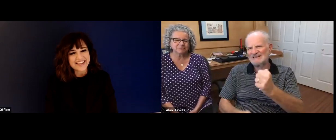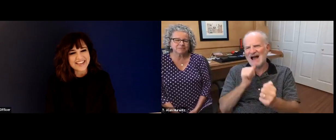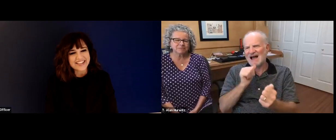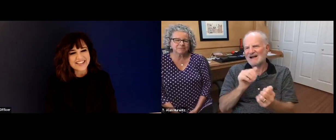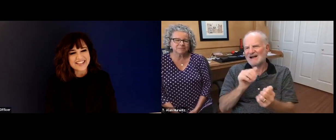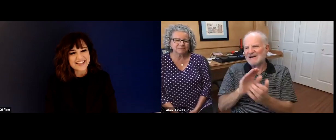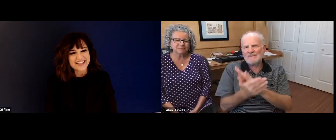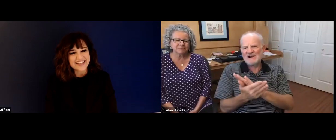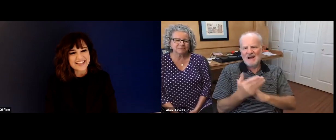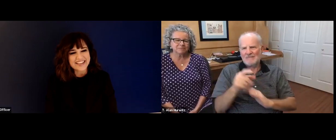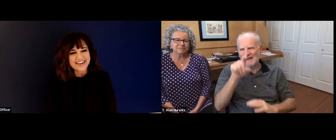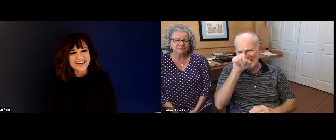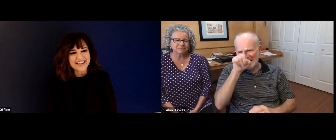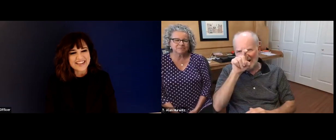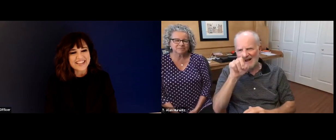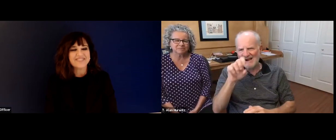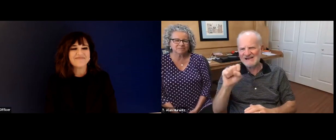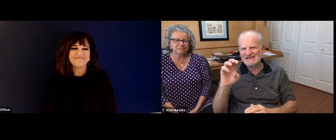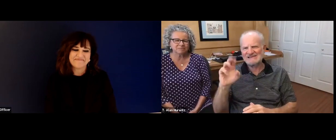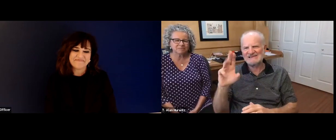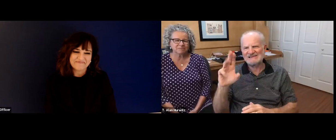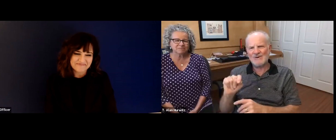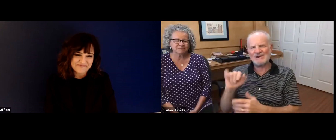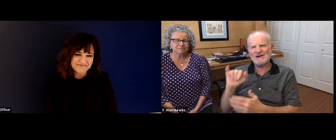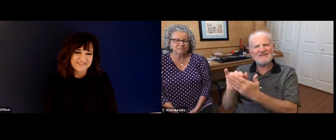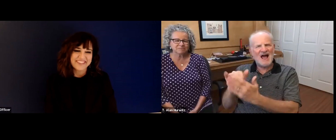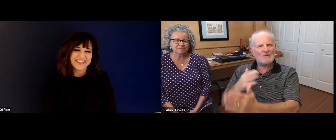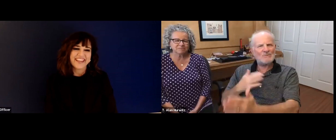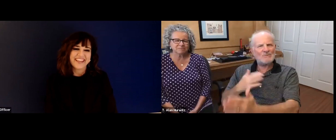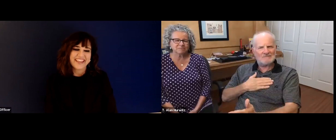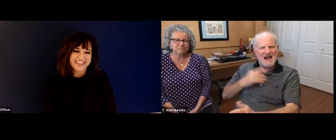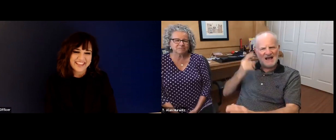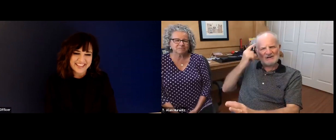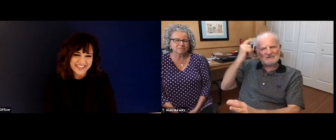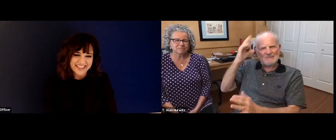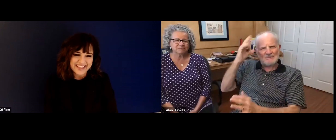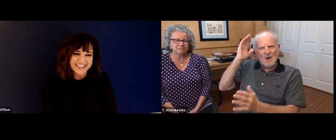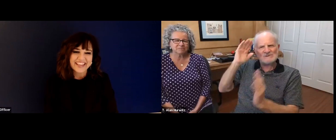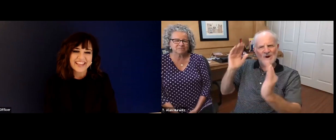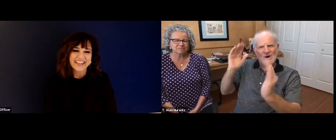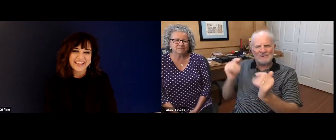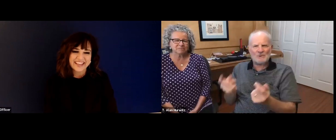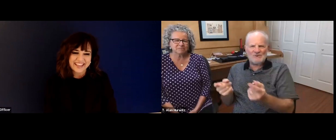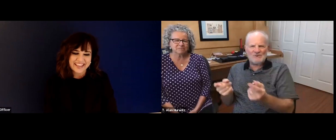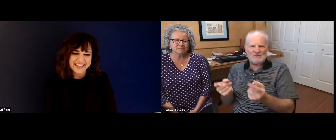hmm. And I progressed in the organization. But I didn't go as